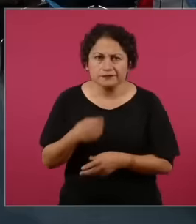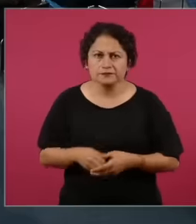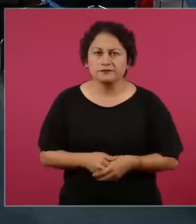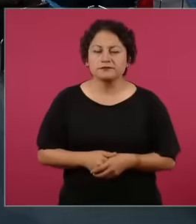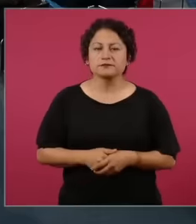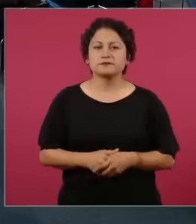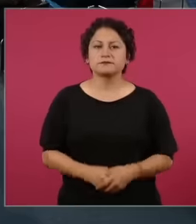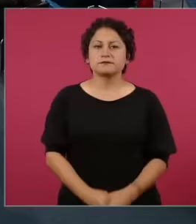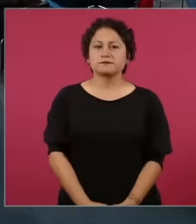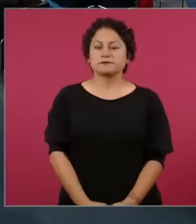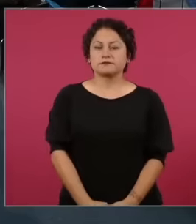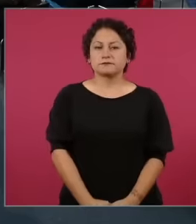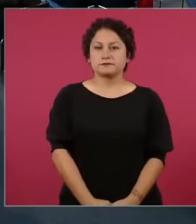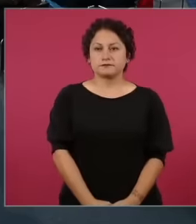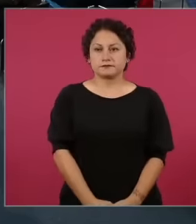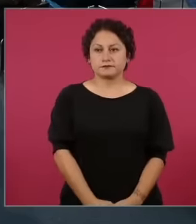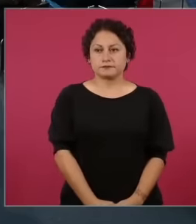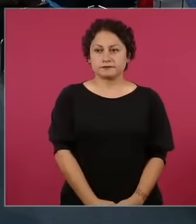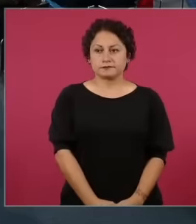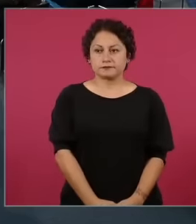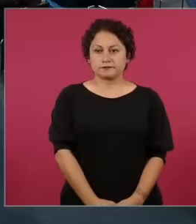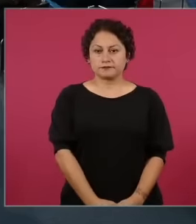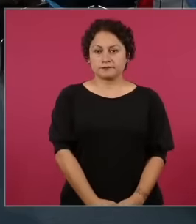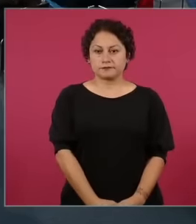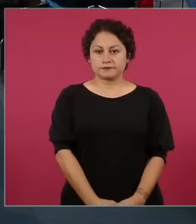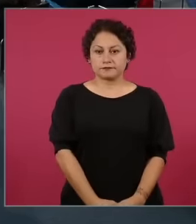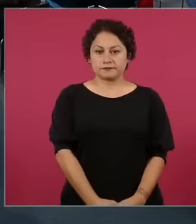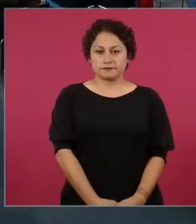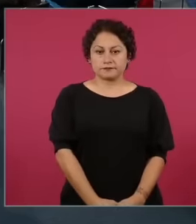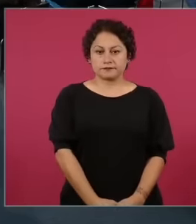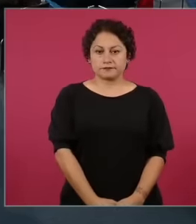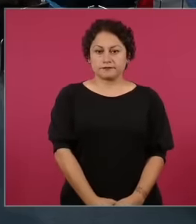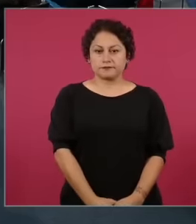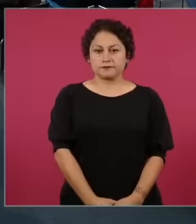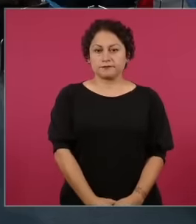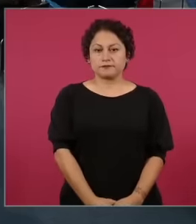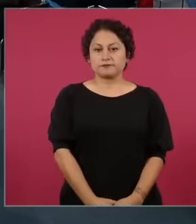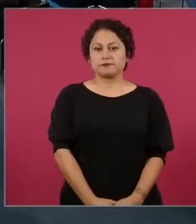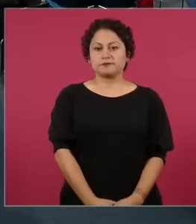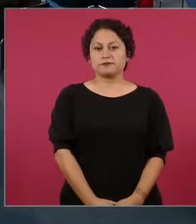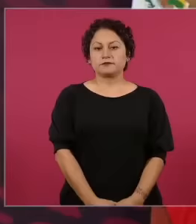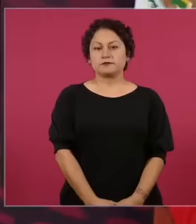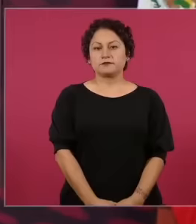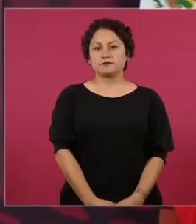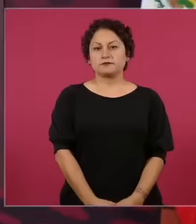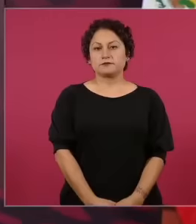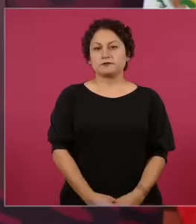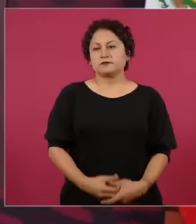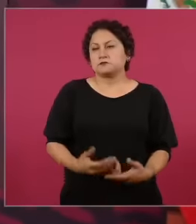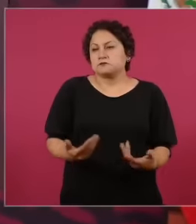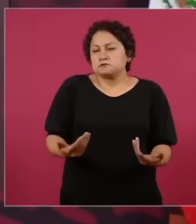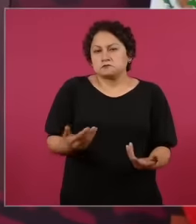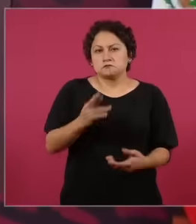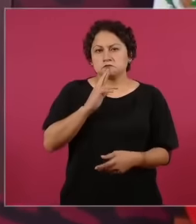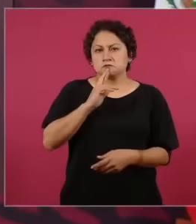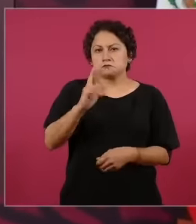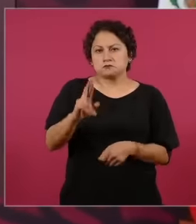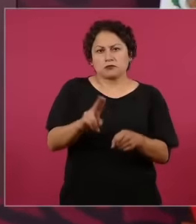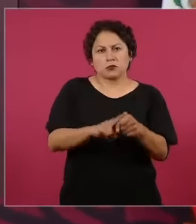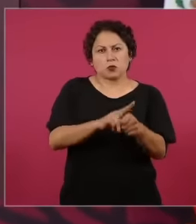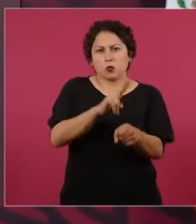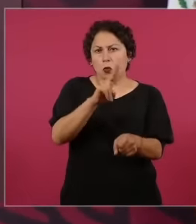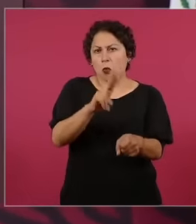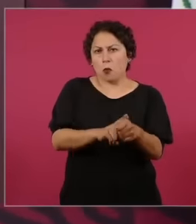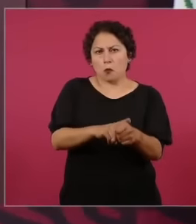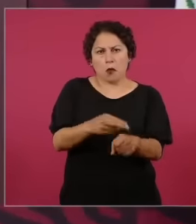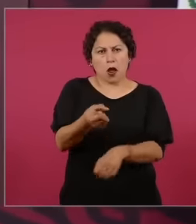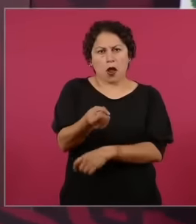19.66 sends a message to the markets that it is normal for this to happen. Anyway, this